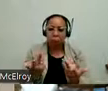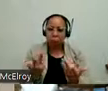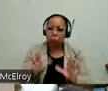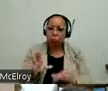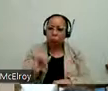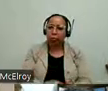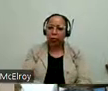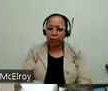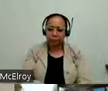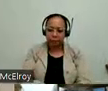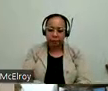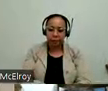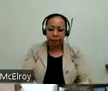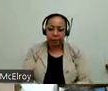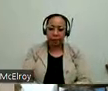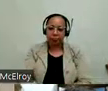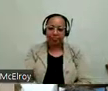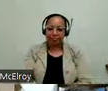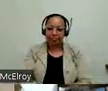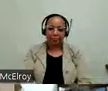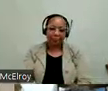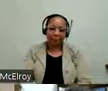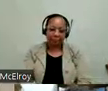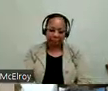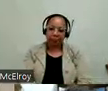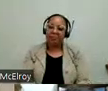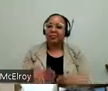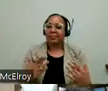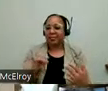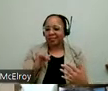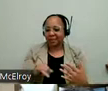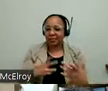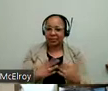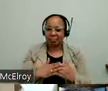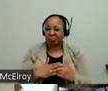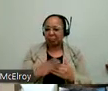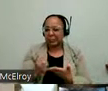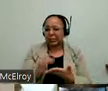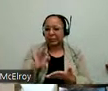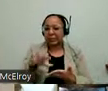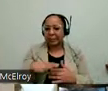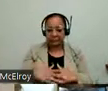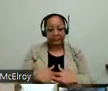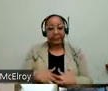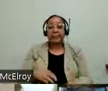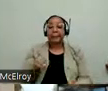that. So that's a little tour.